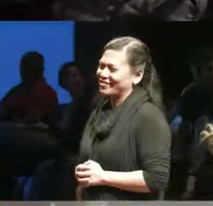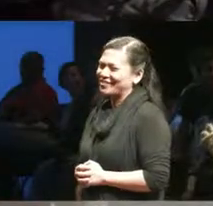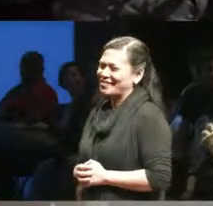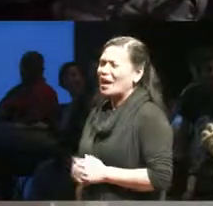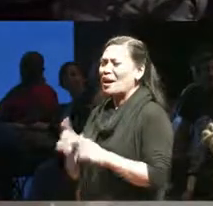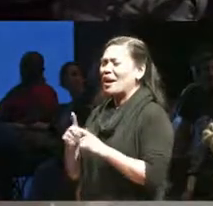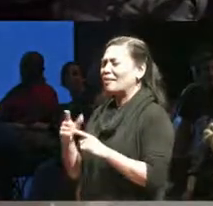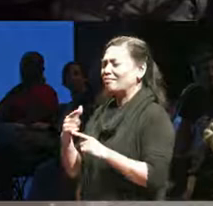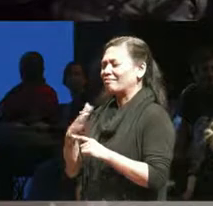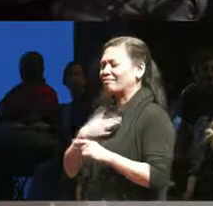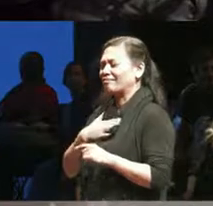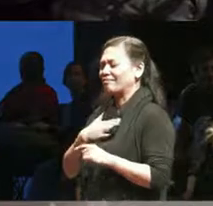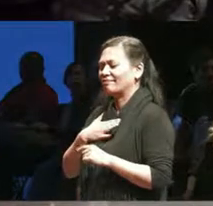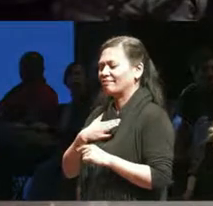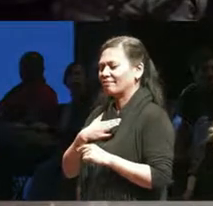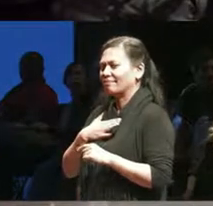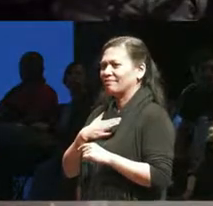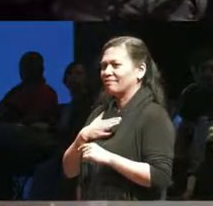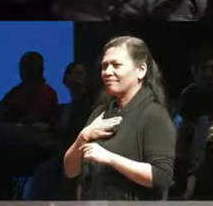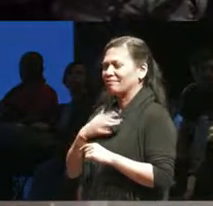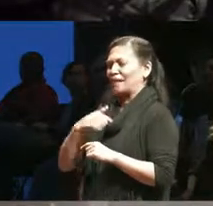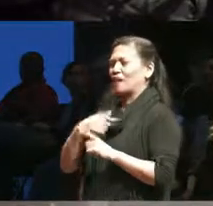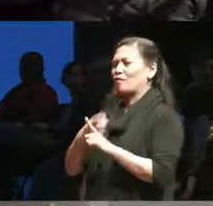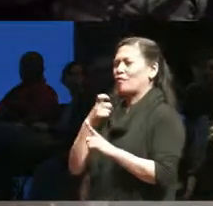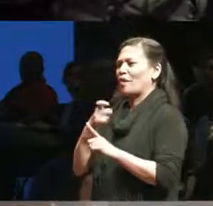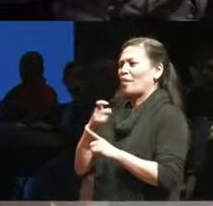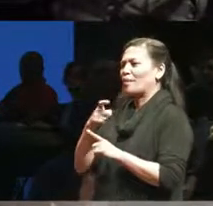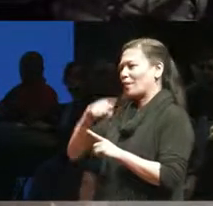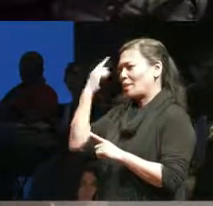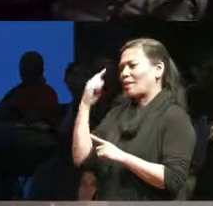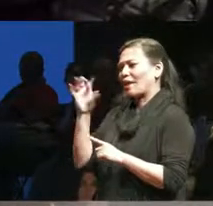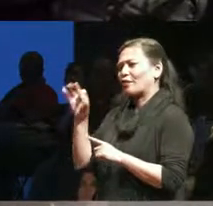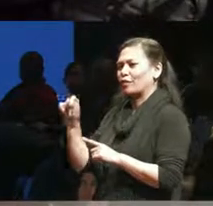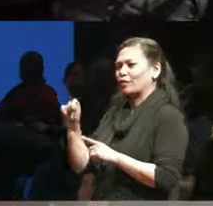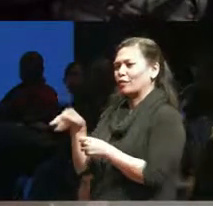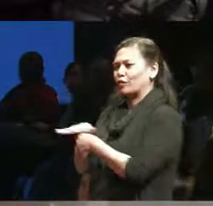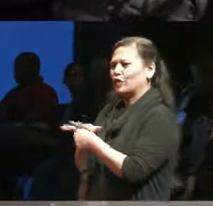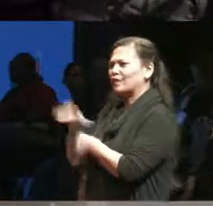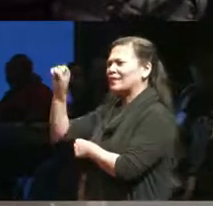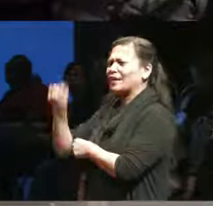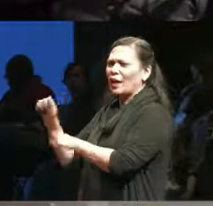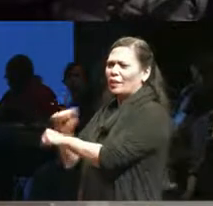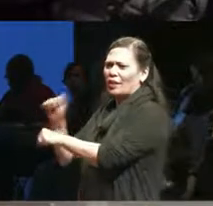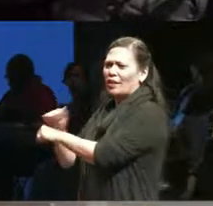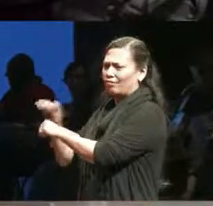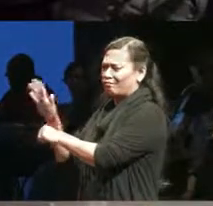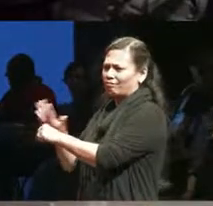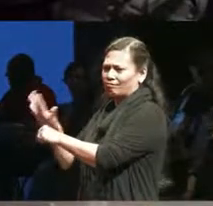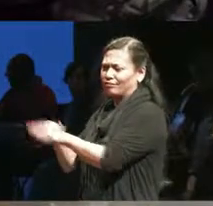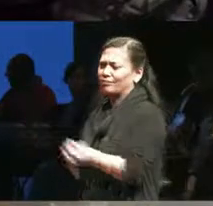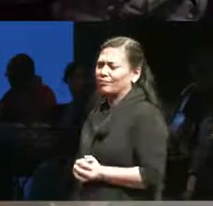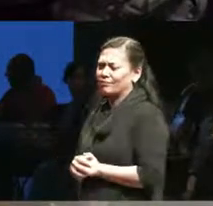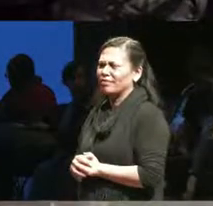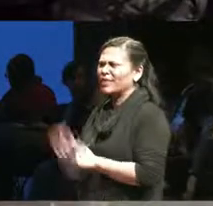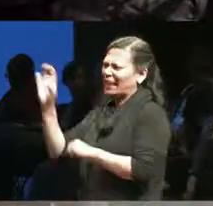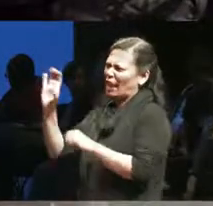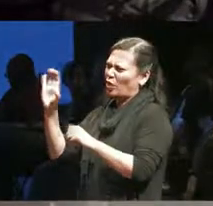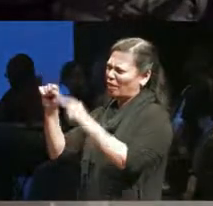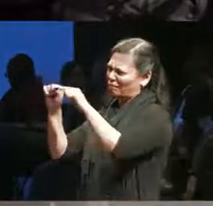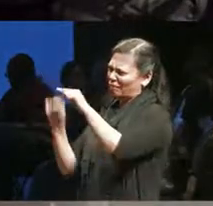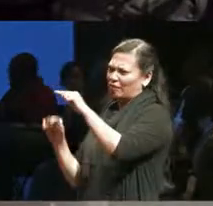the Blackfoot Reserve in southern Alberta which is south of Calgary of the